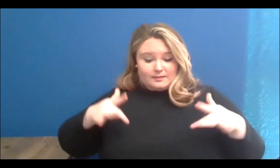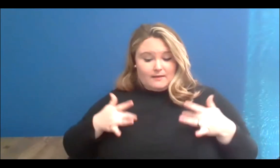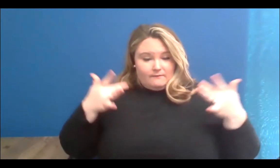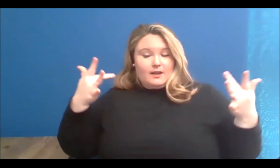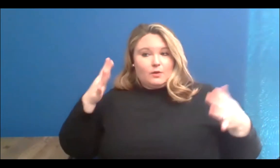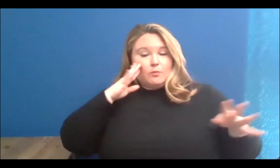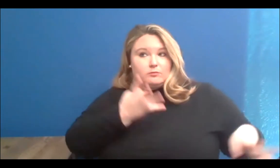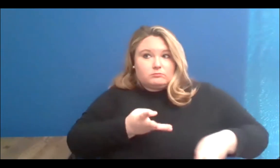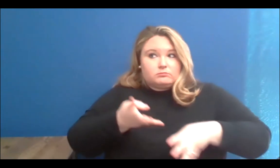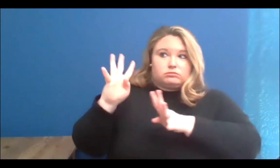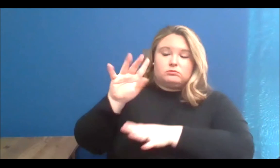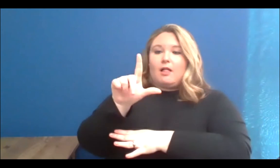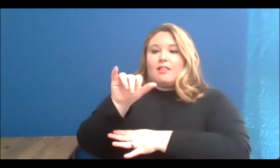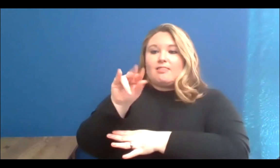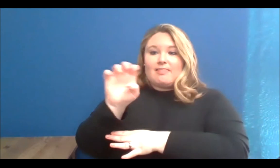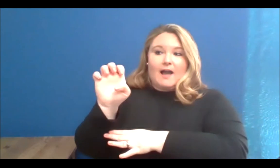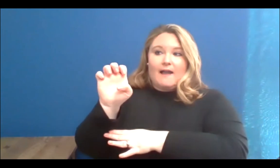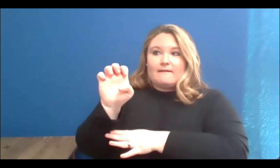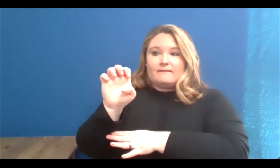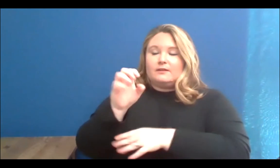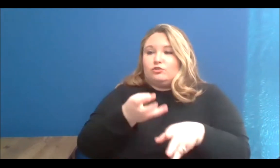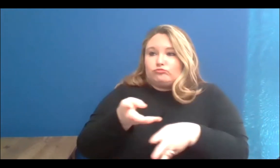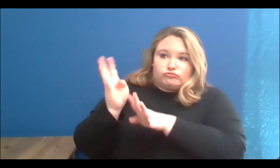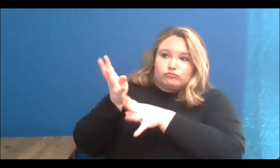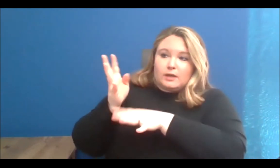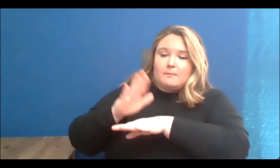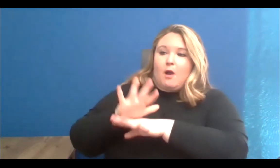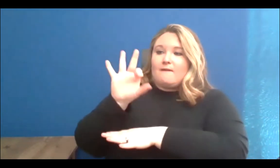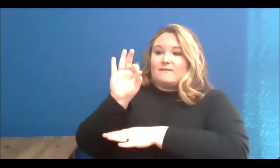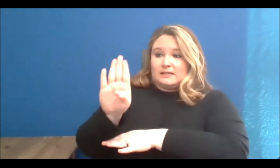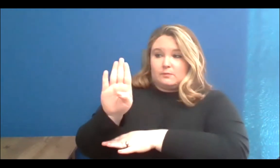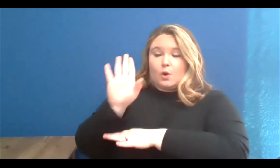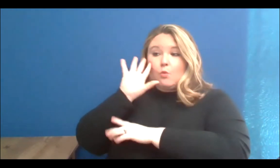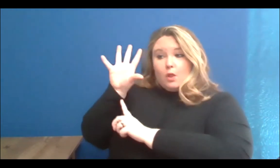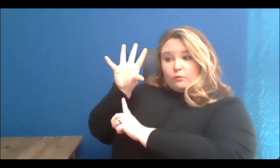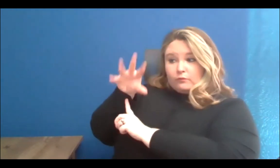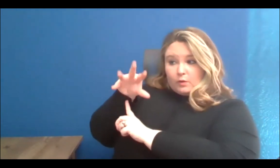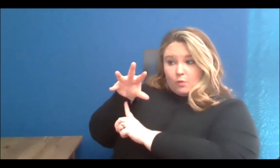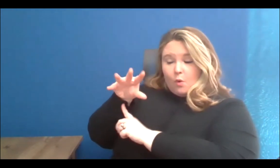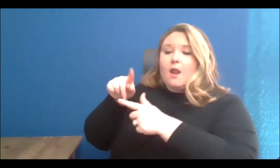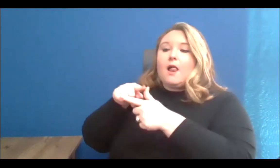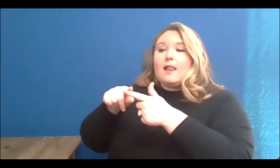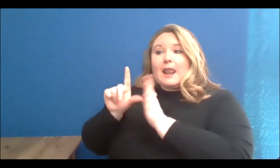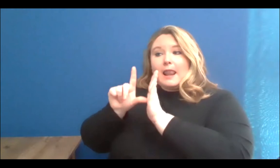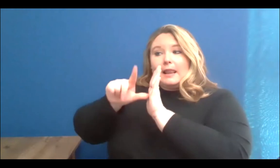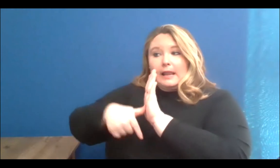Facebook page, and is being recorded and later on is going to appear on YouTube